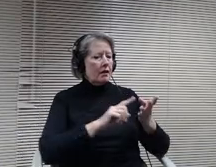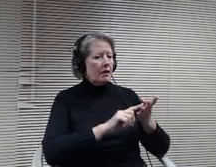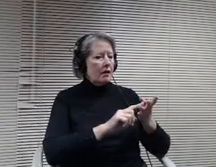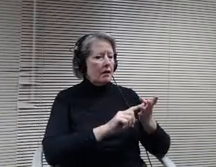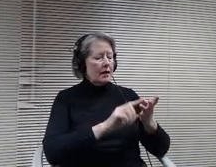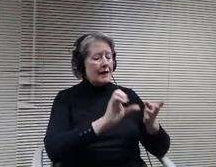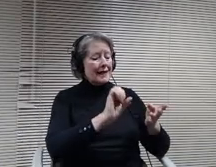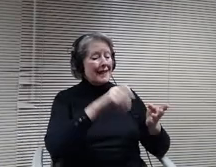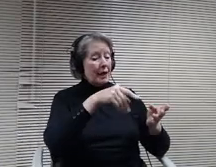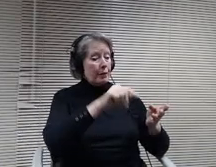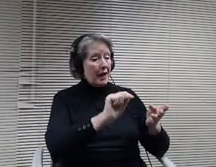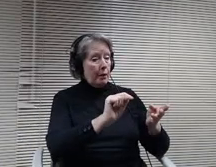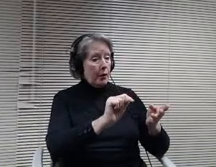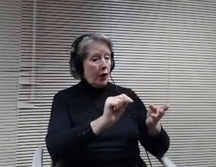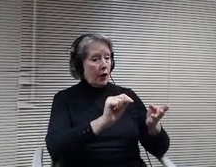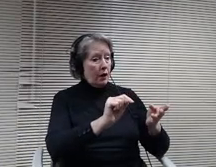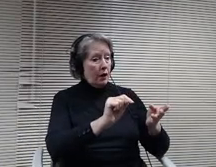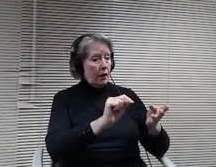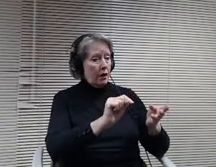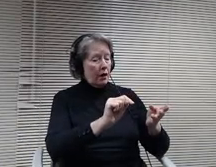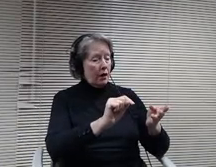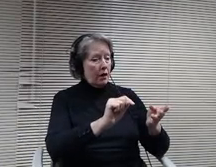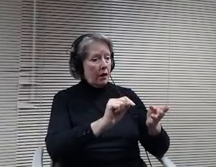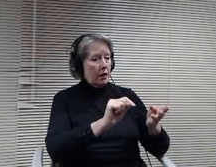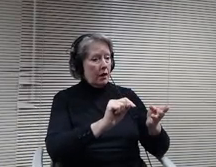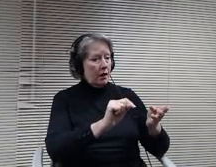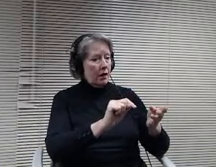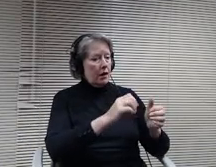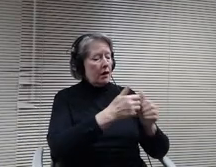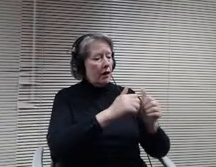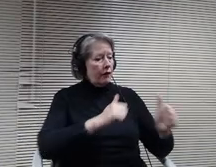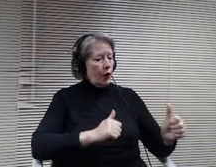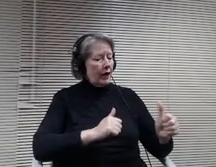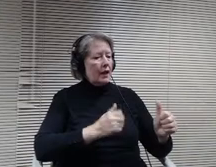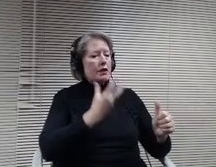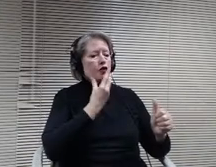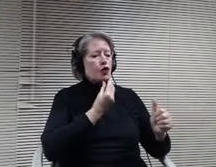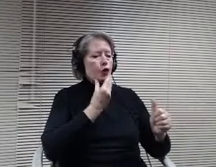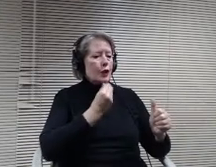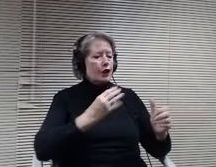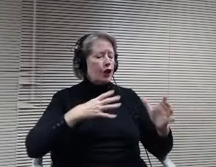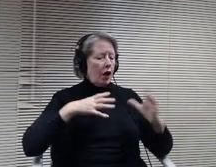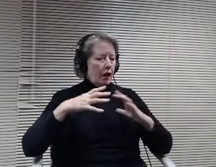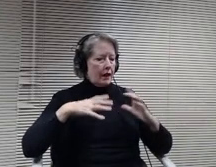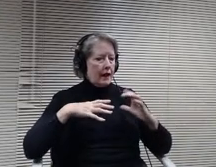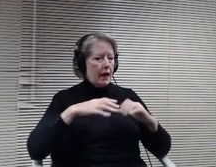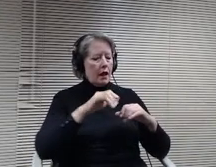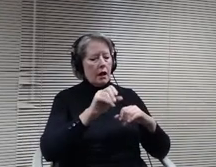avoiding young Kapoor. And in October it's avoiding education. Minnesota, so